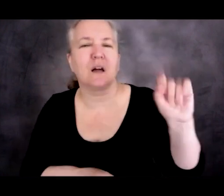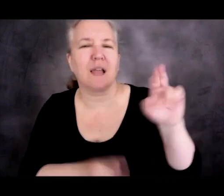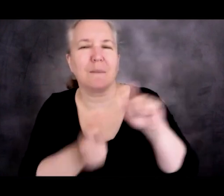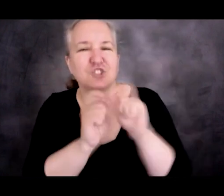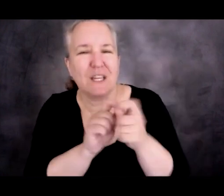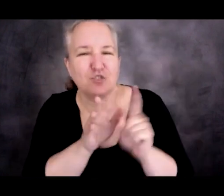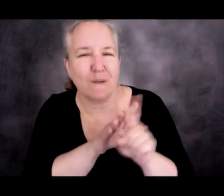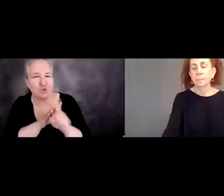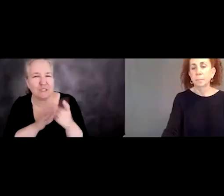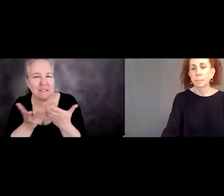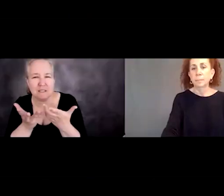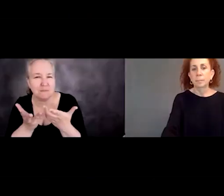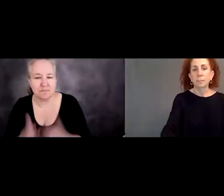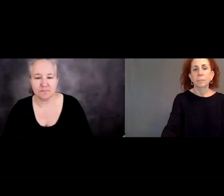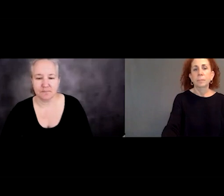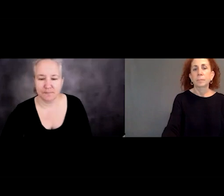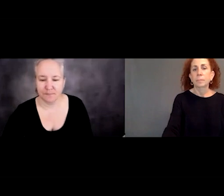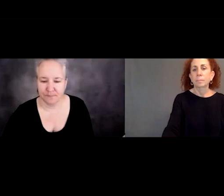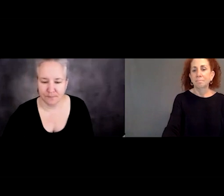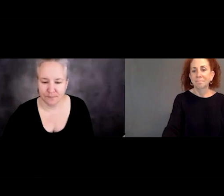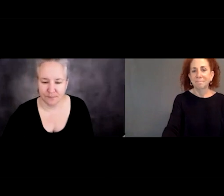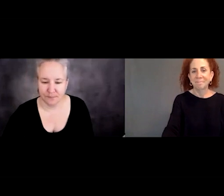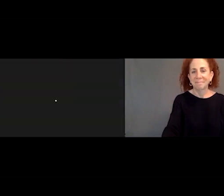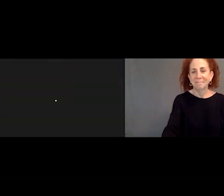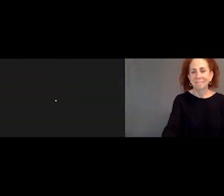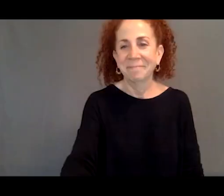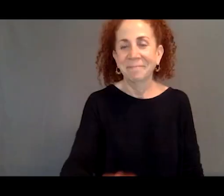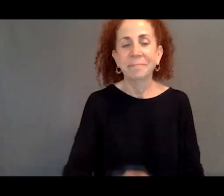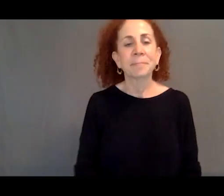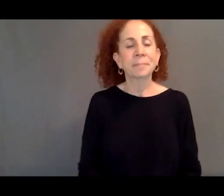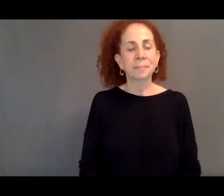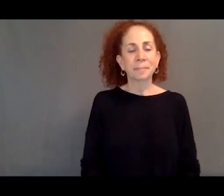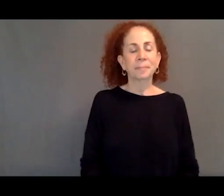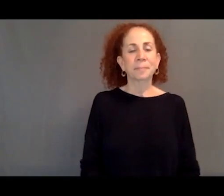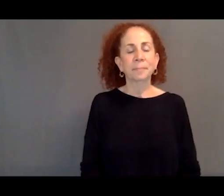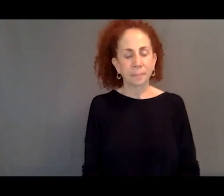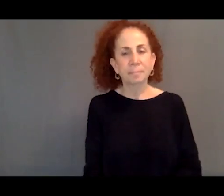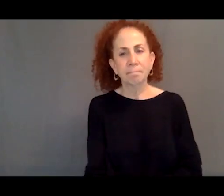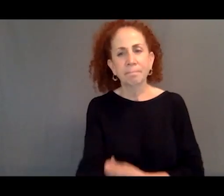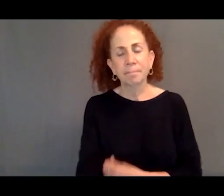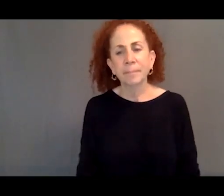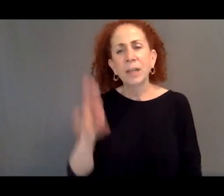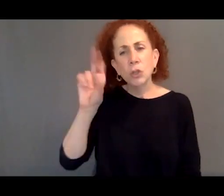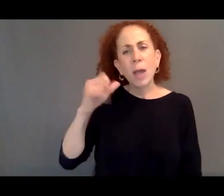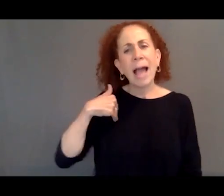So the US has other mechanisms for helping people in need who